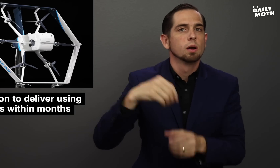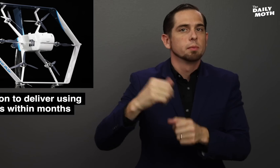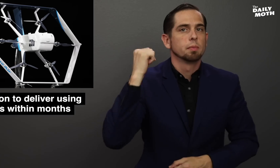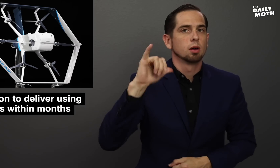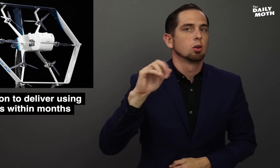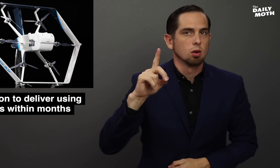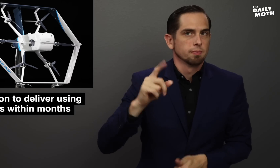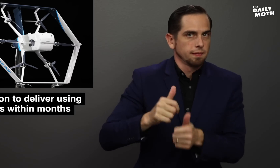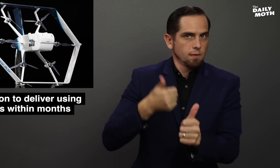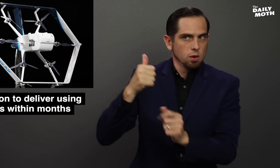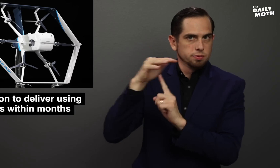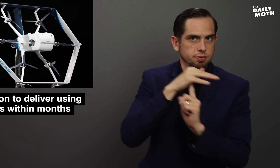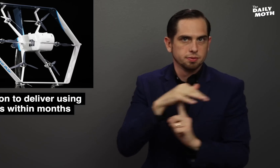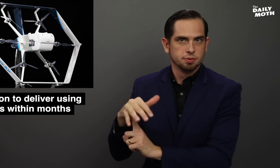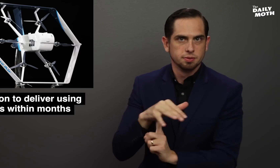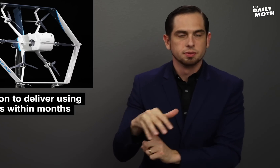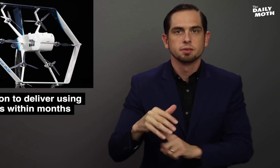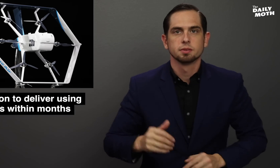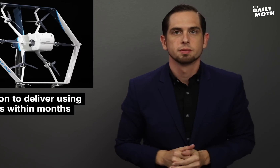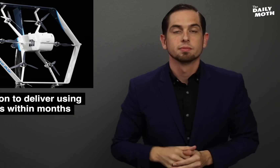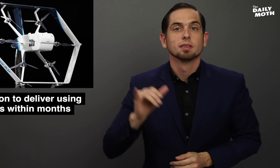in a backyard.